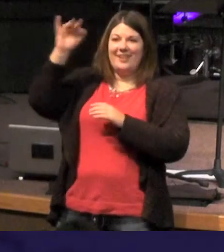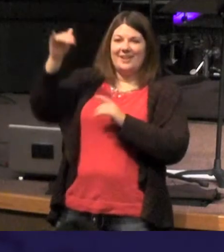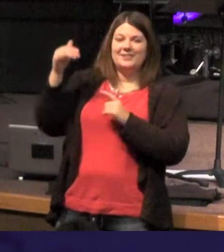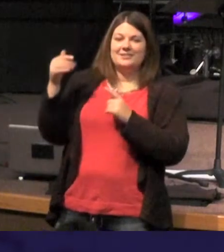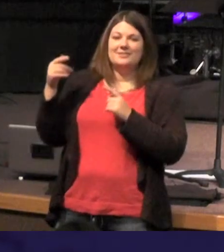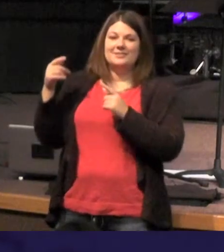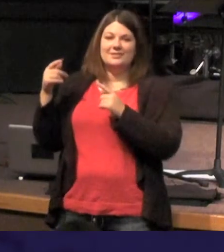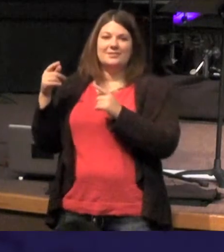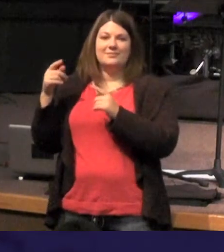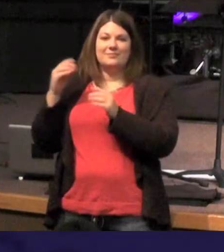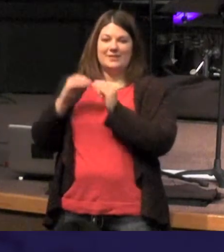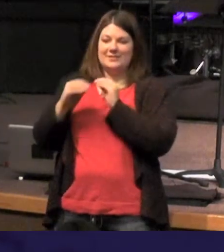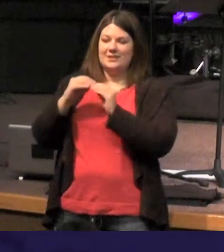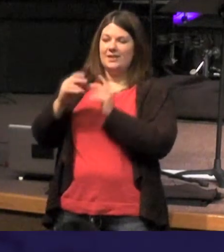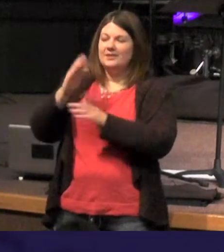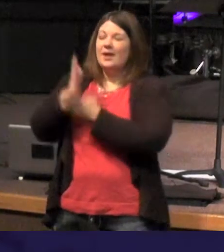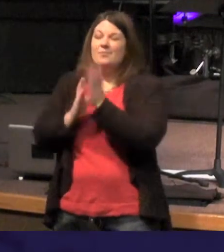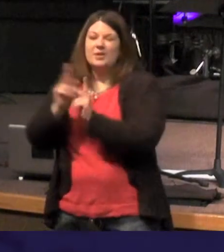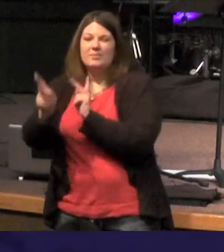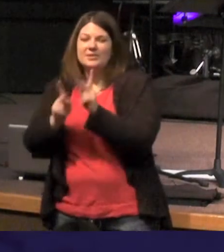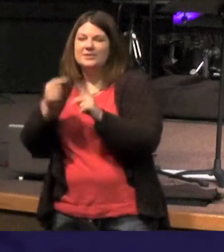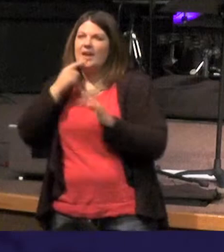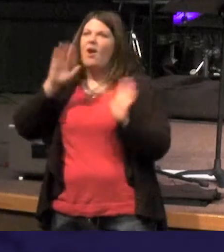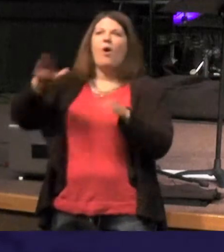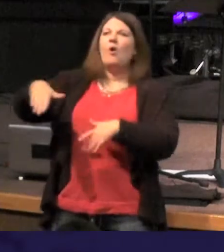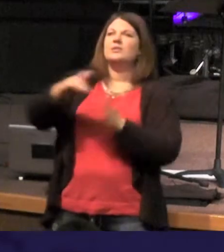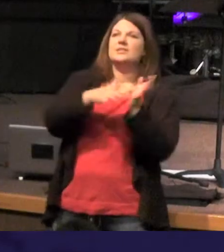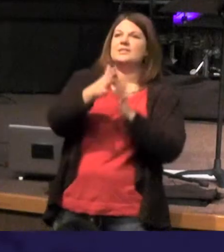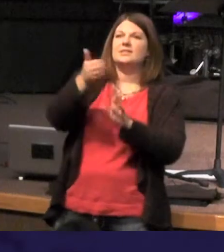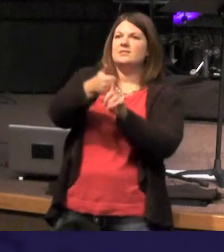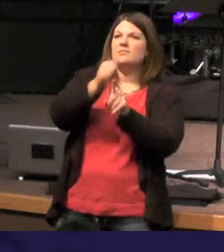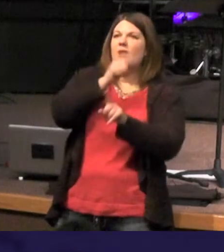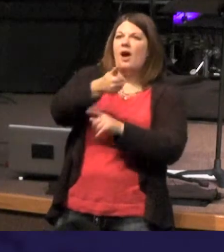there are some people who say that Jesus was not God - and there are some people who say Jesus was